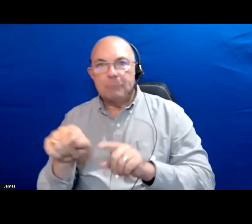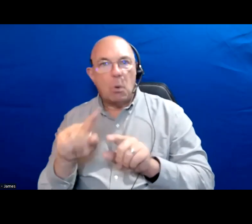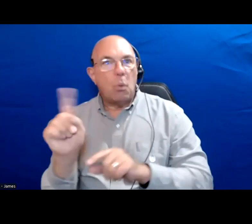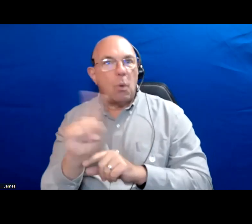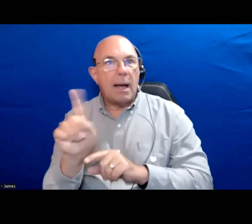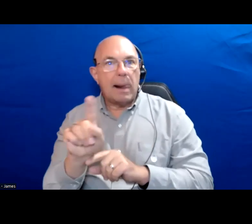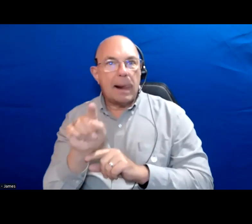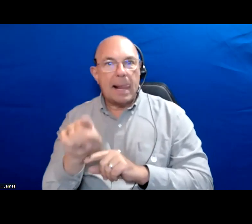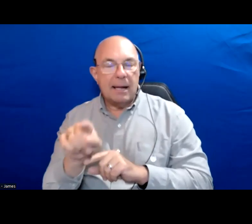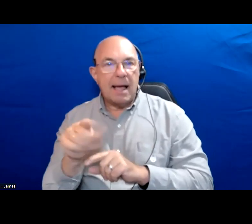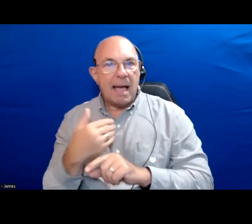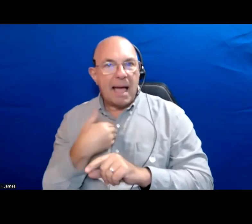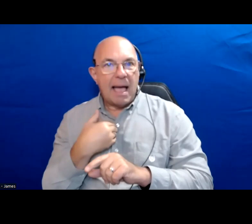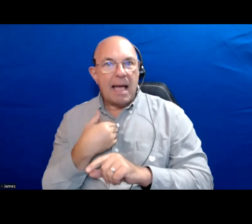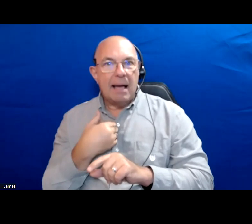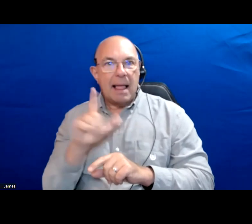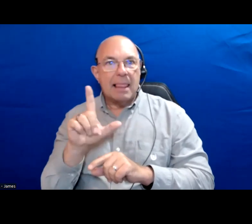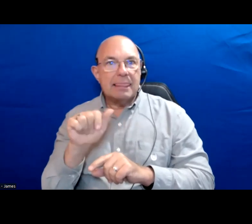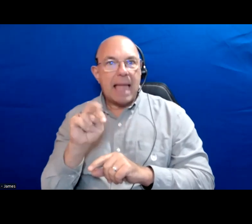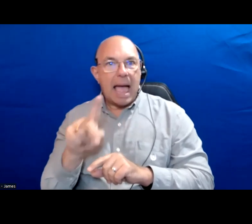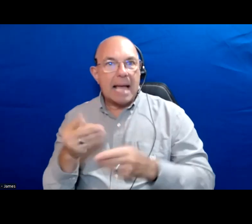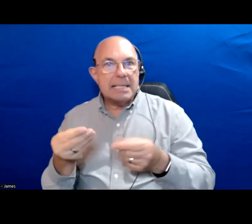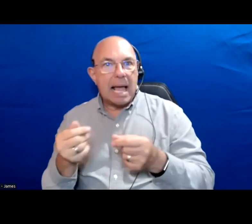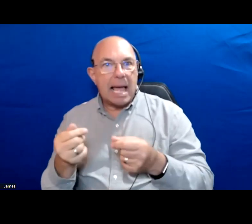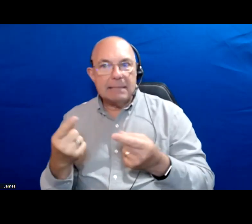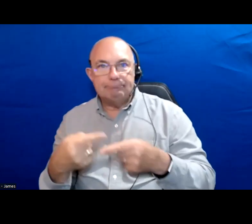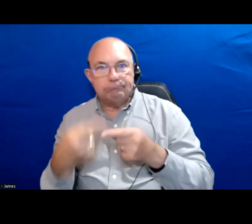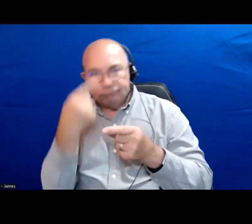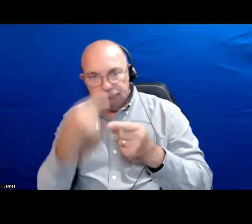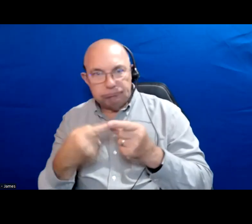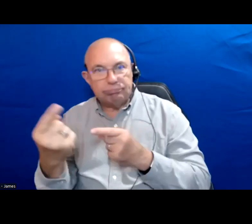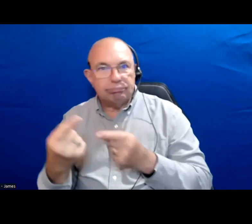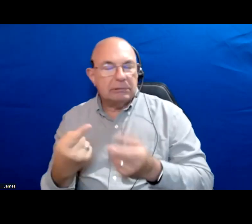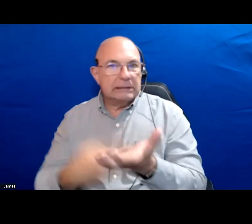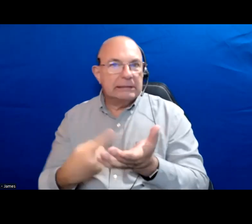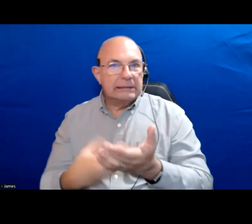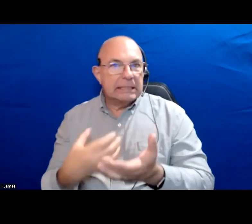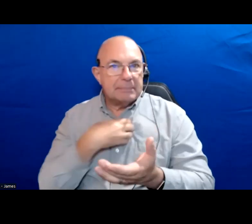there are outstanding land claims.